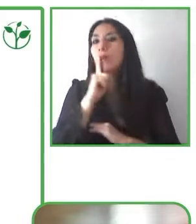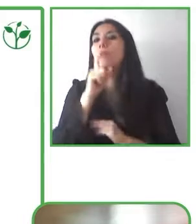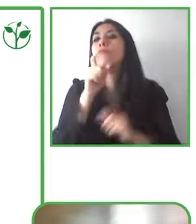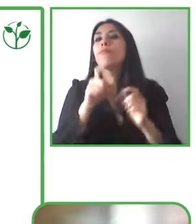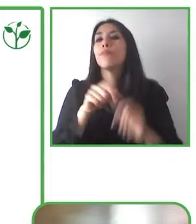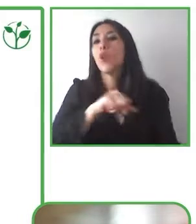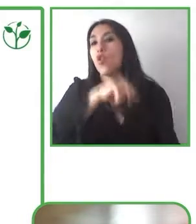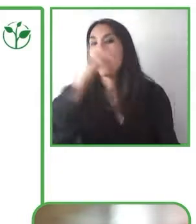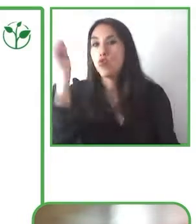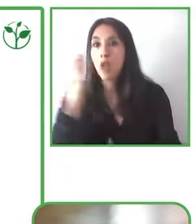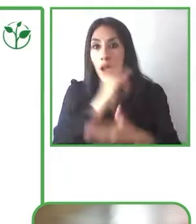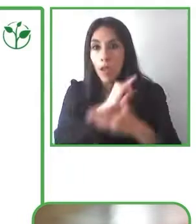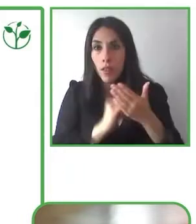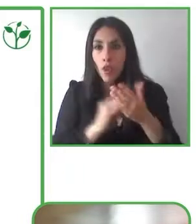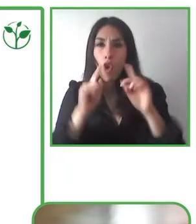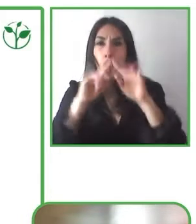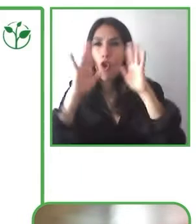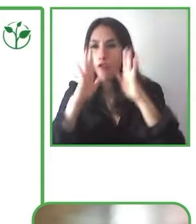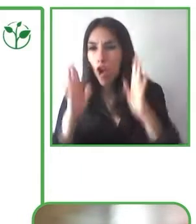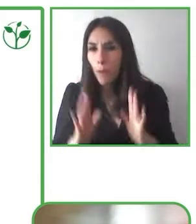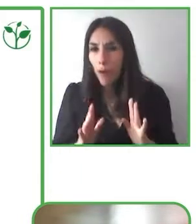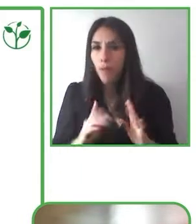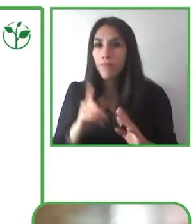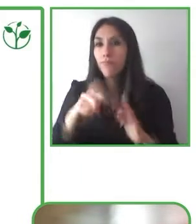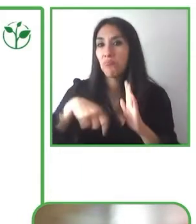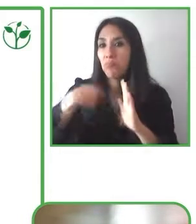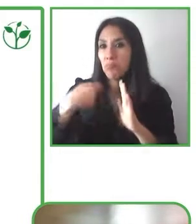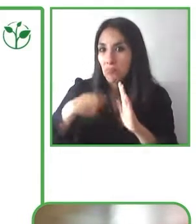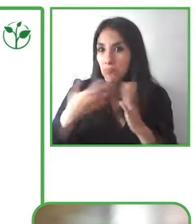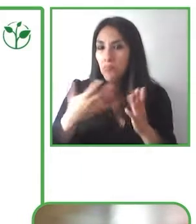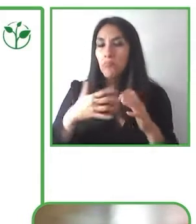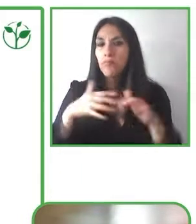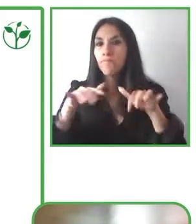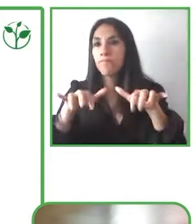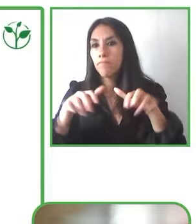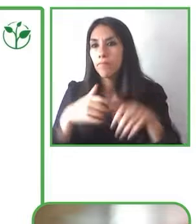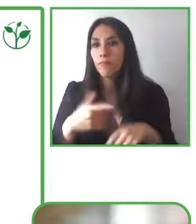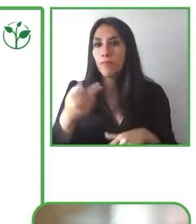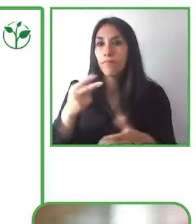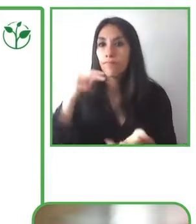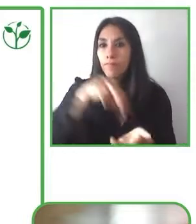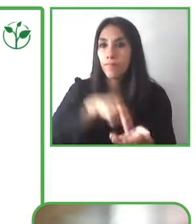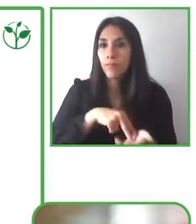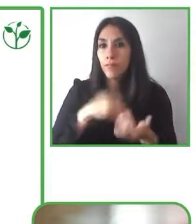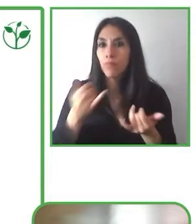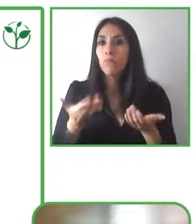We have different types of mediums such as performance art and so we also provide